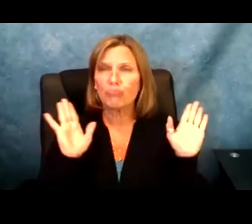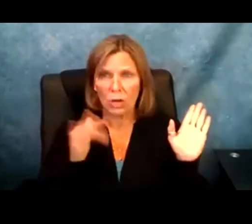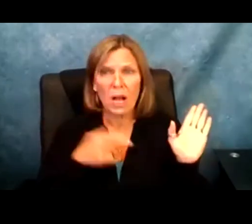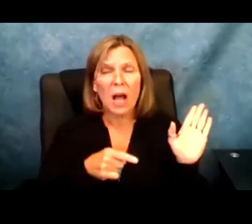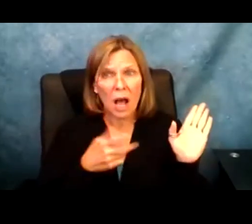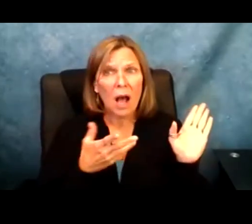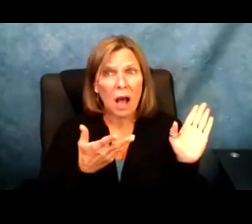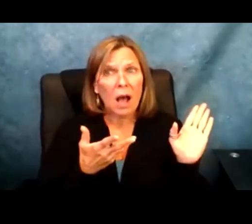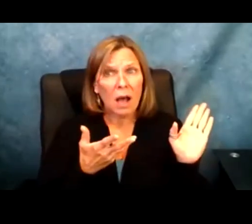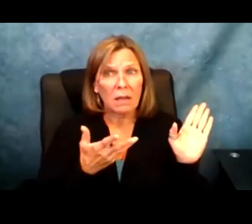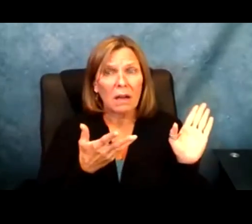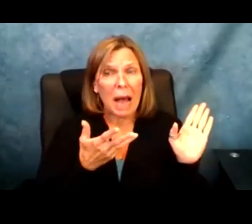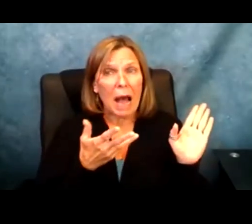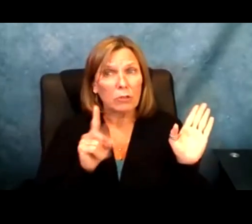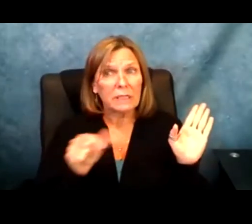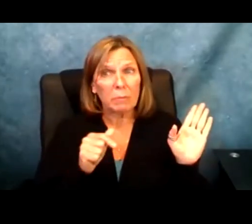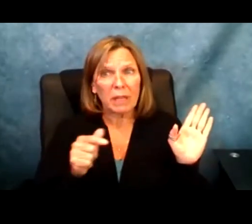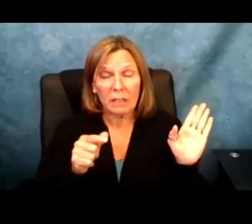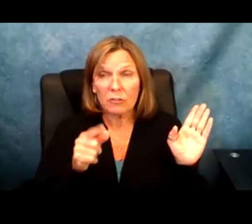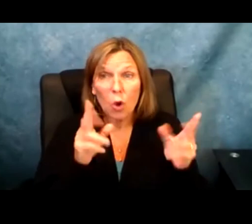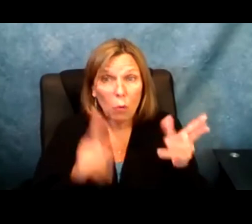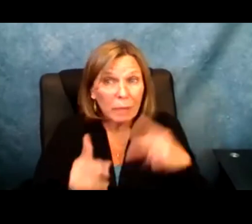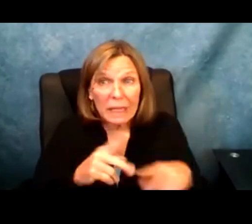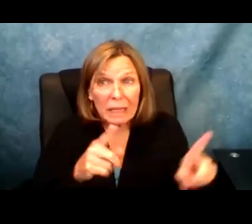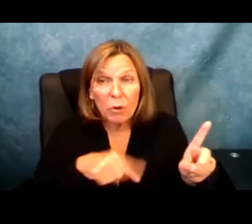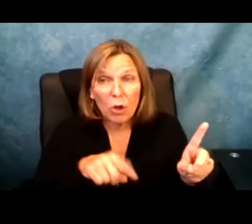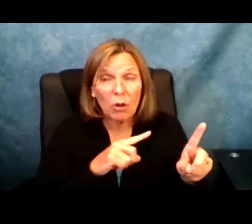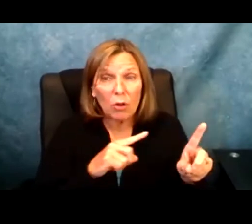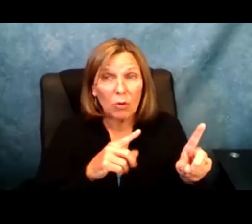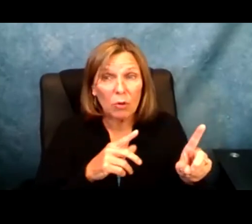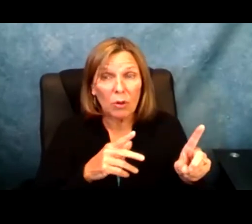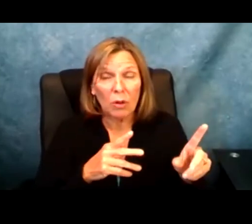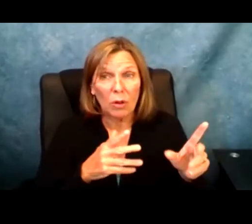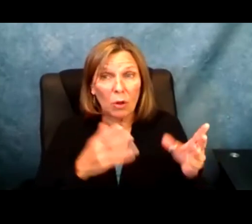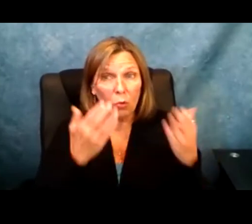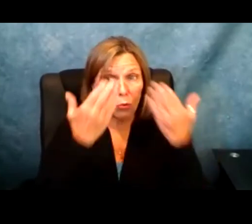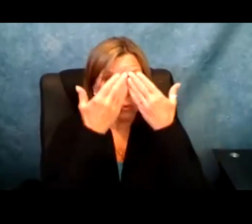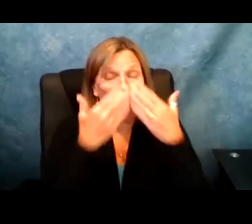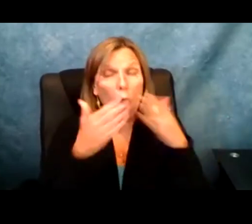Now I am the share of the disability task force and it is an honor to speak about disability and open the minds of the people who